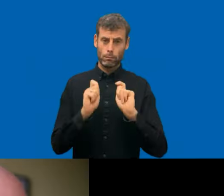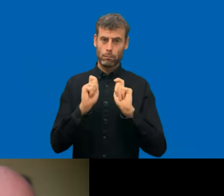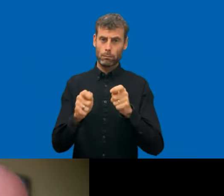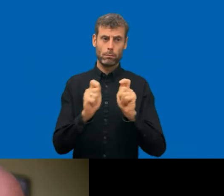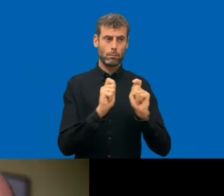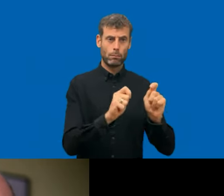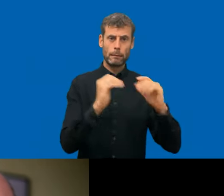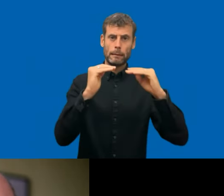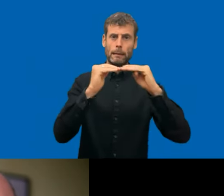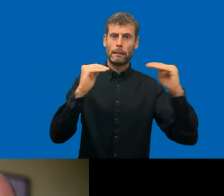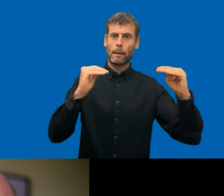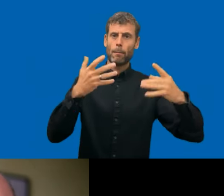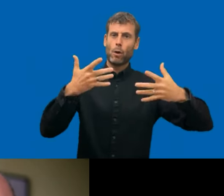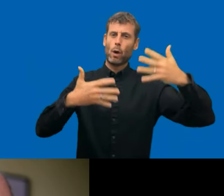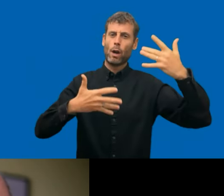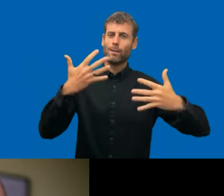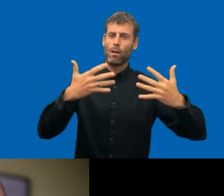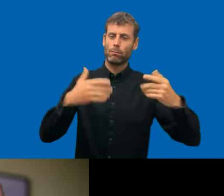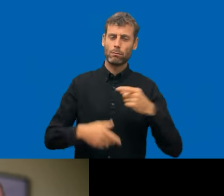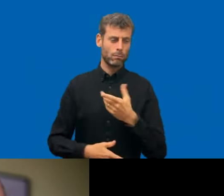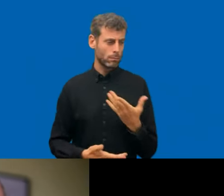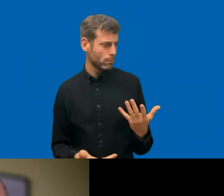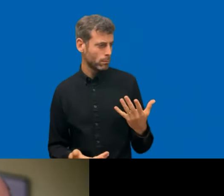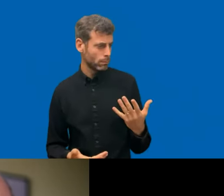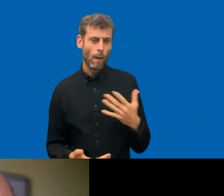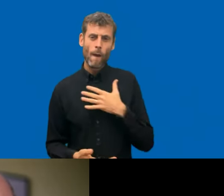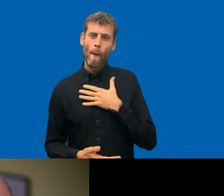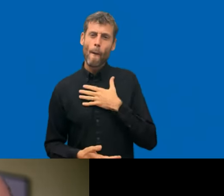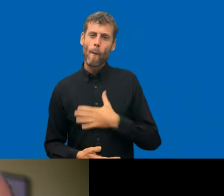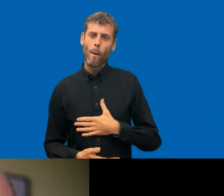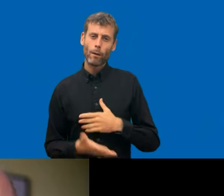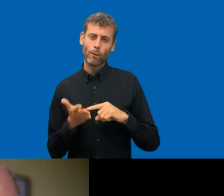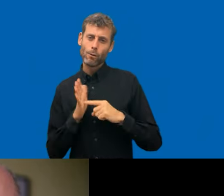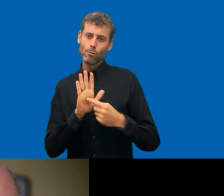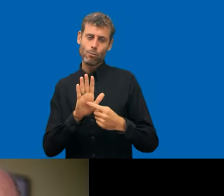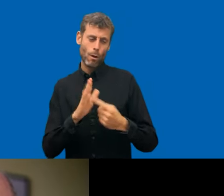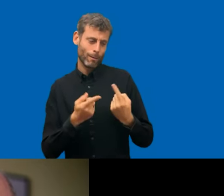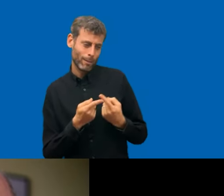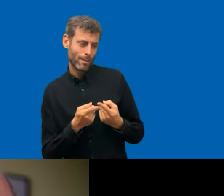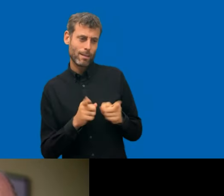neighbors. That social behavior, we make use of that, of course.